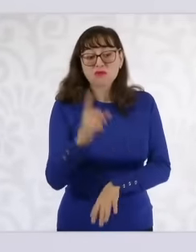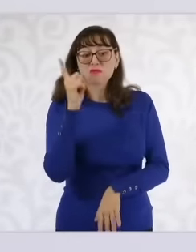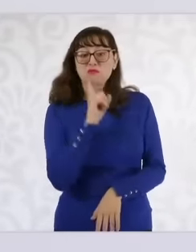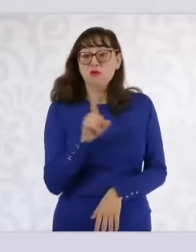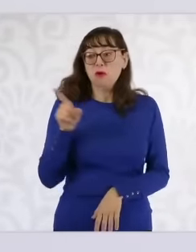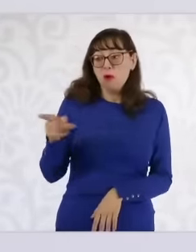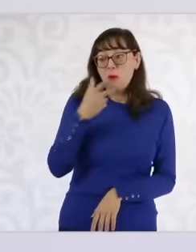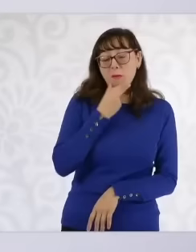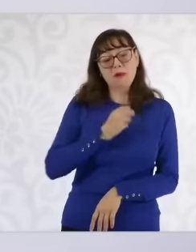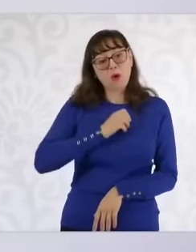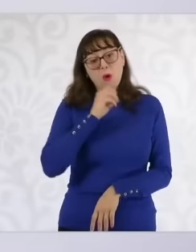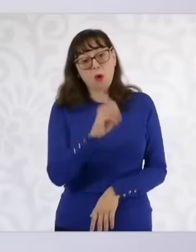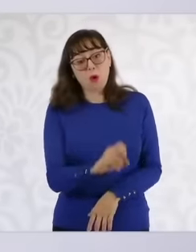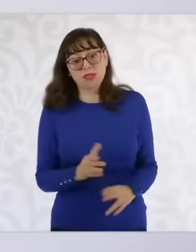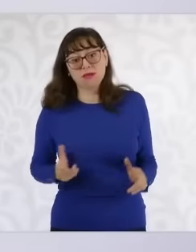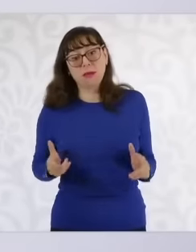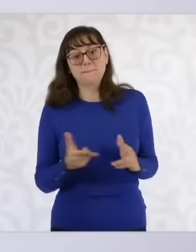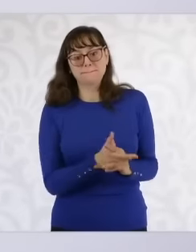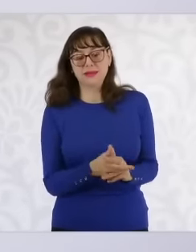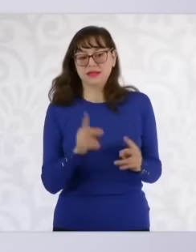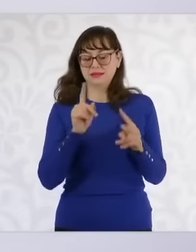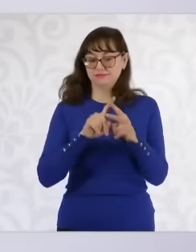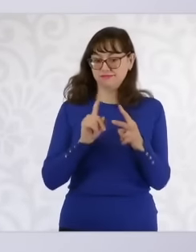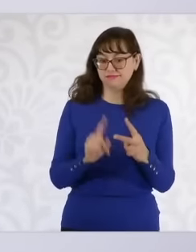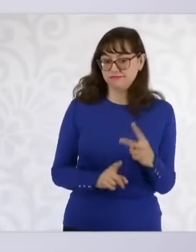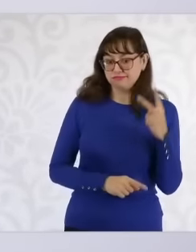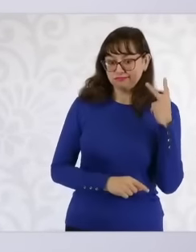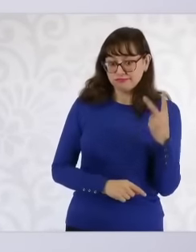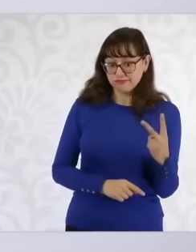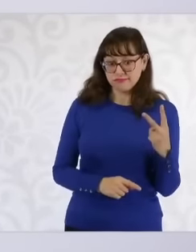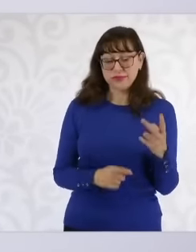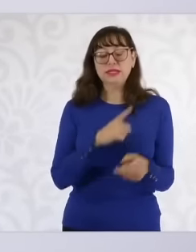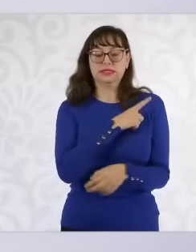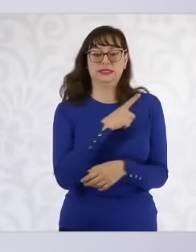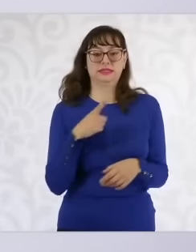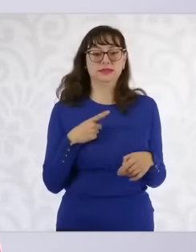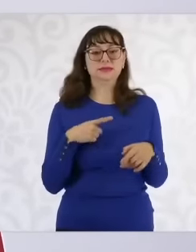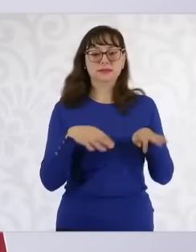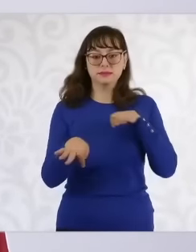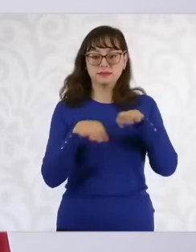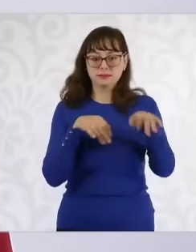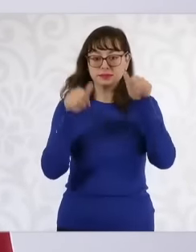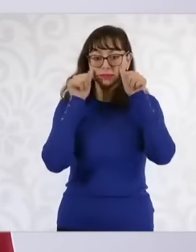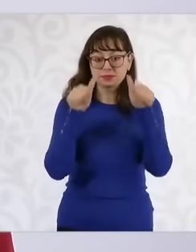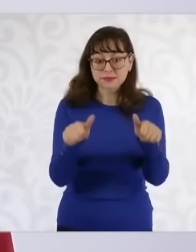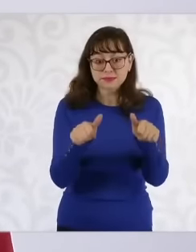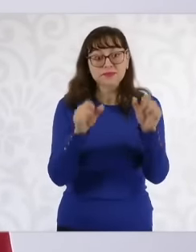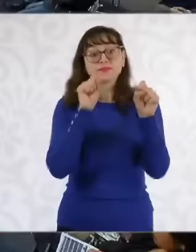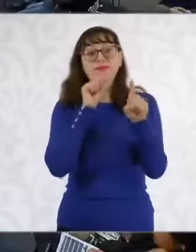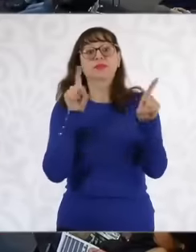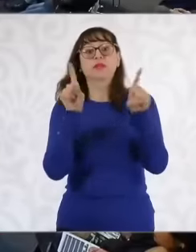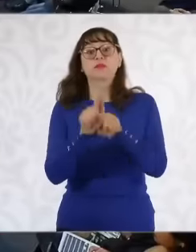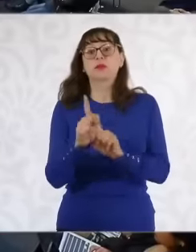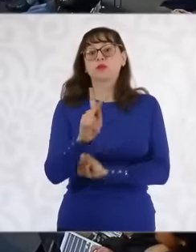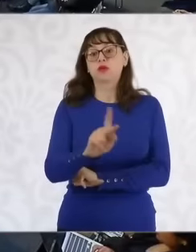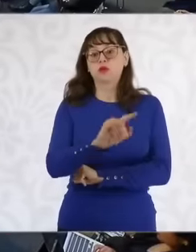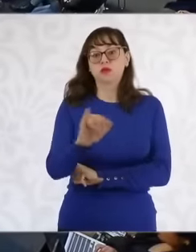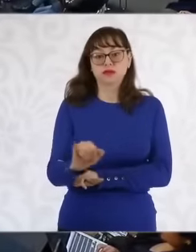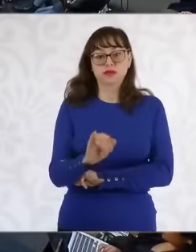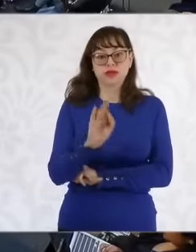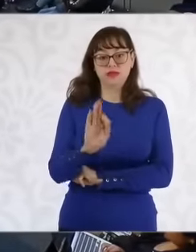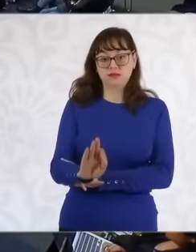so we have to work in both ways and also in the judiciary so that no